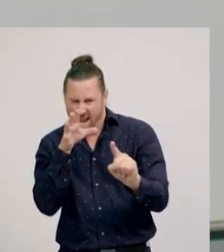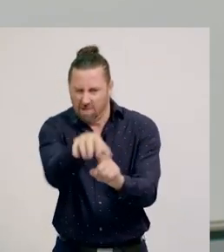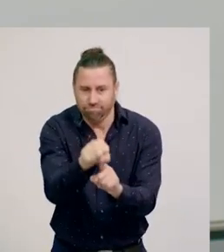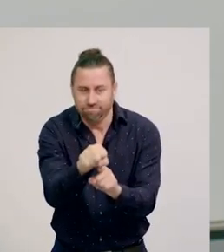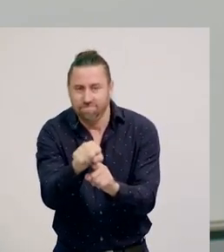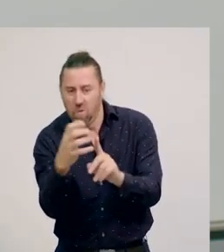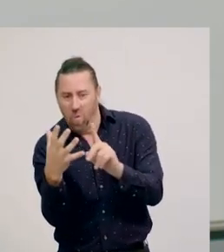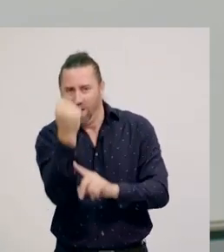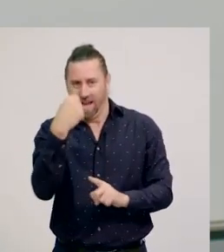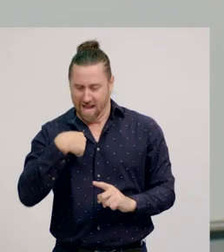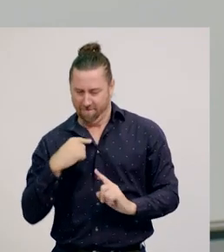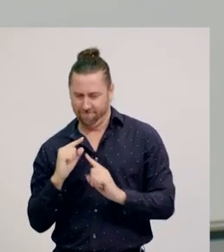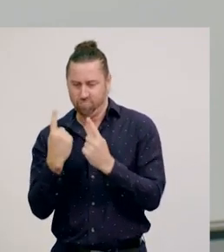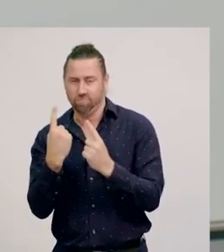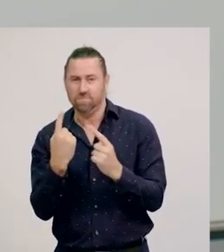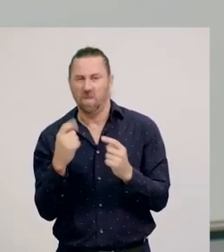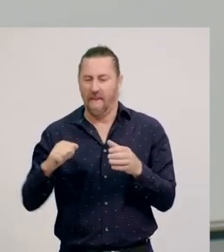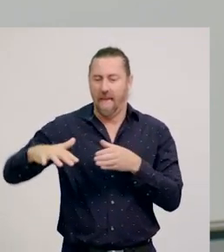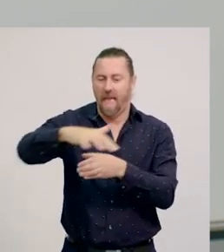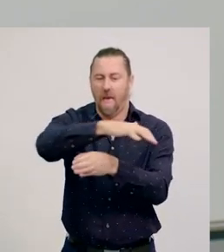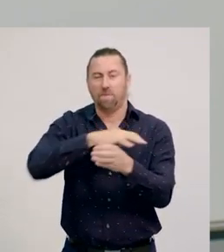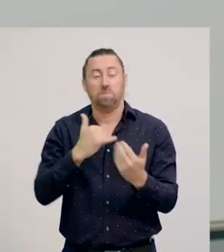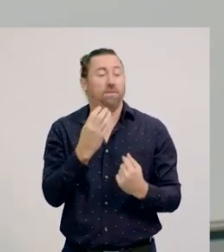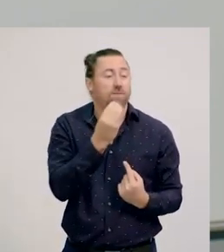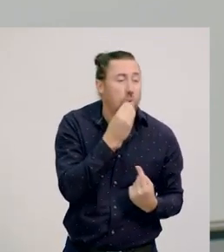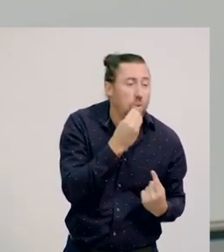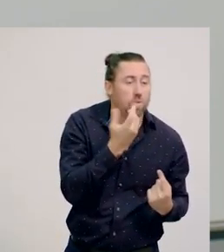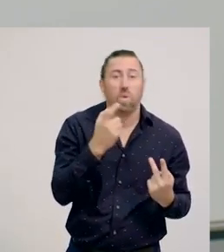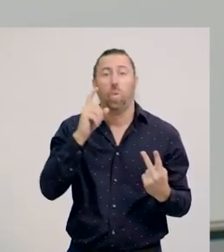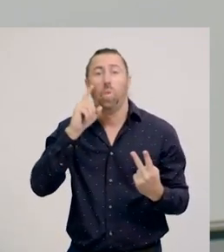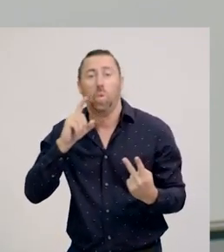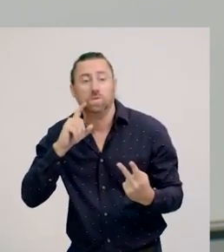in their habitat, food, water, shelter, or a mate.